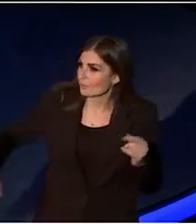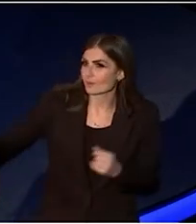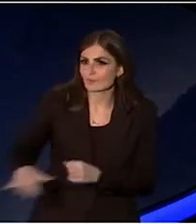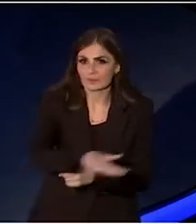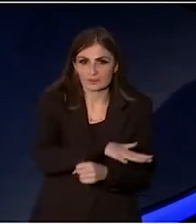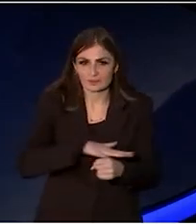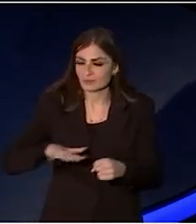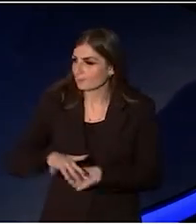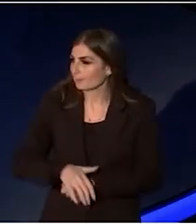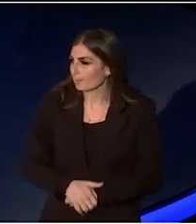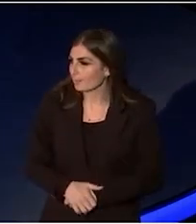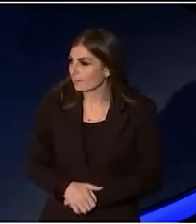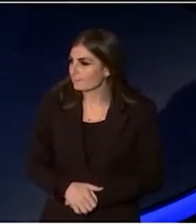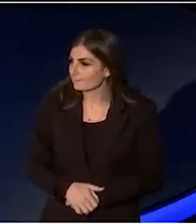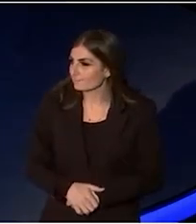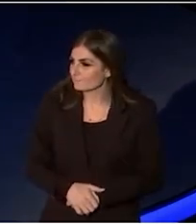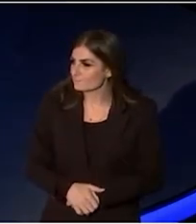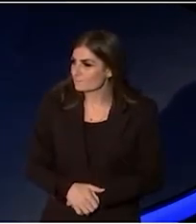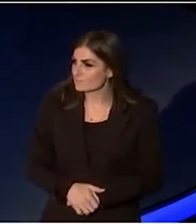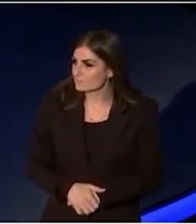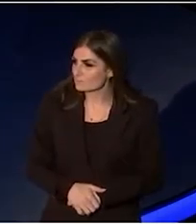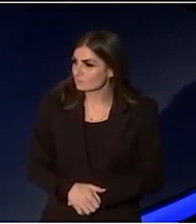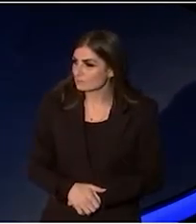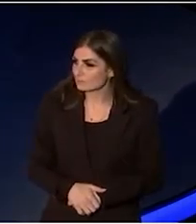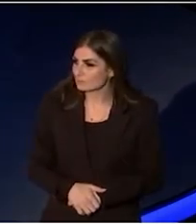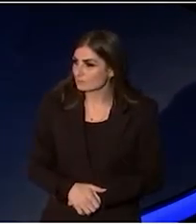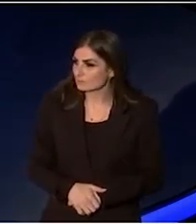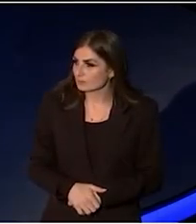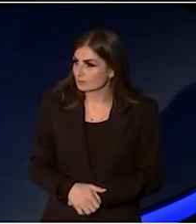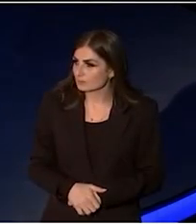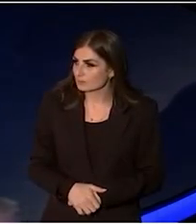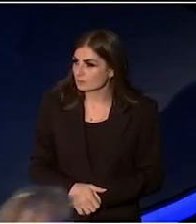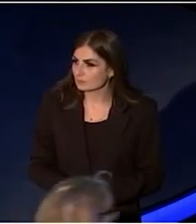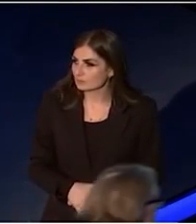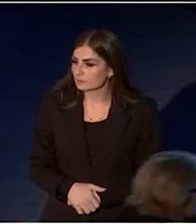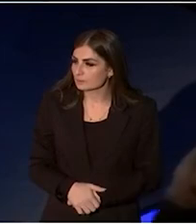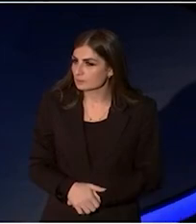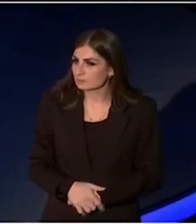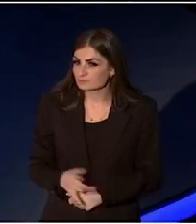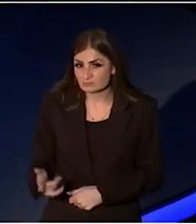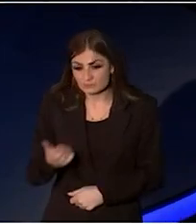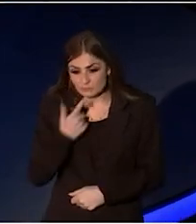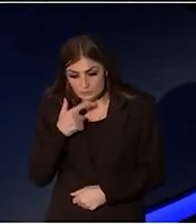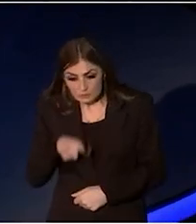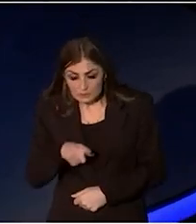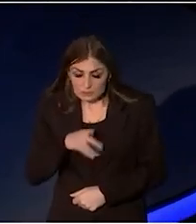sinking in the centre, weighed down by gutturals held tired and scared,